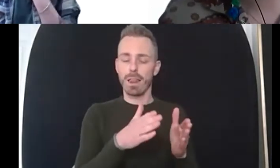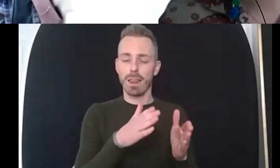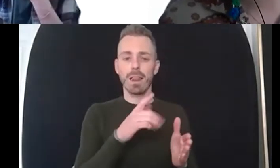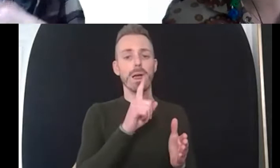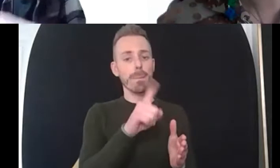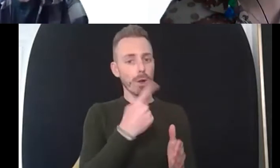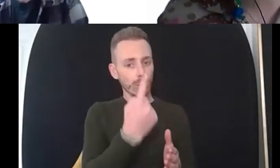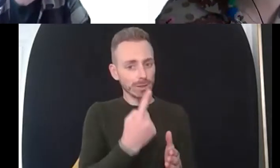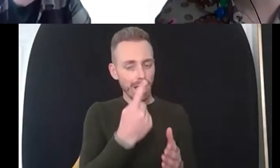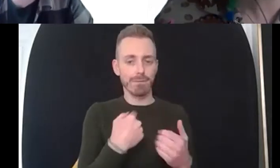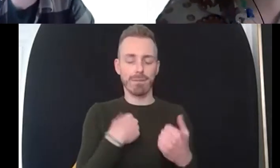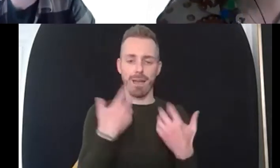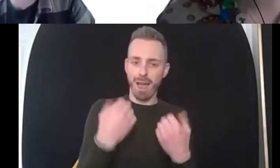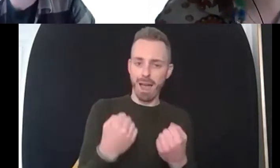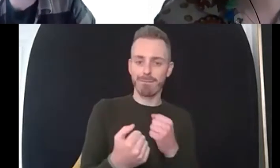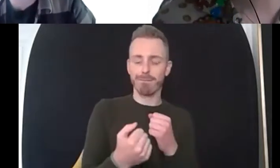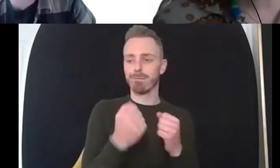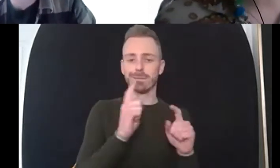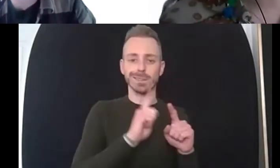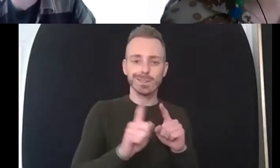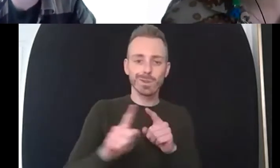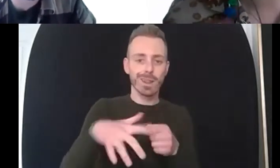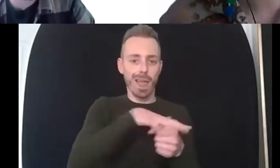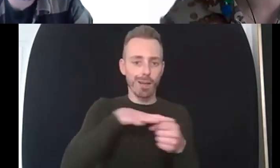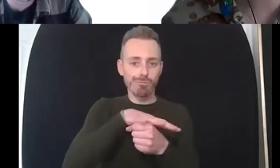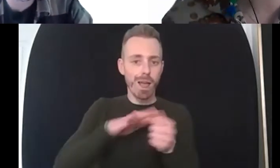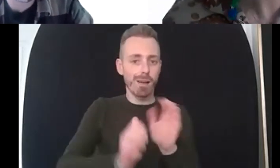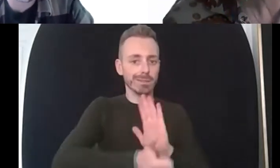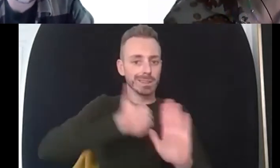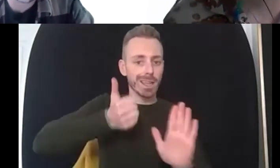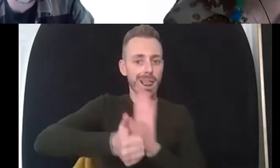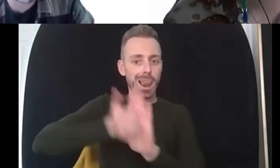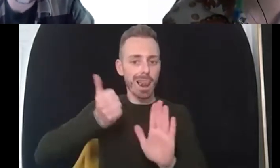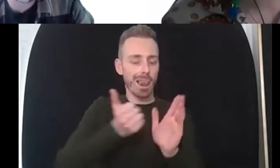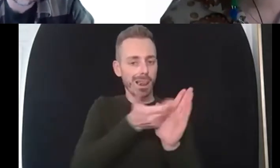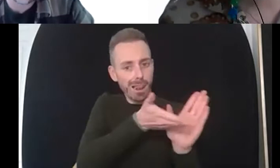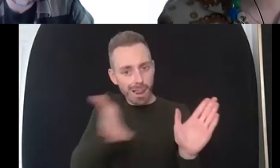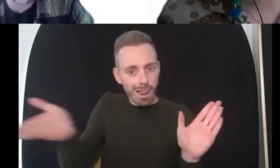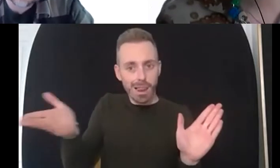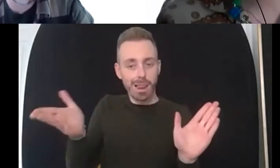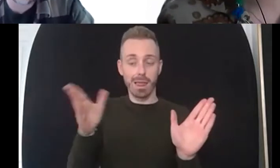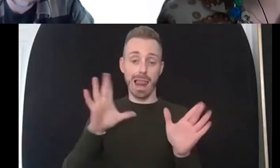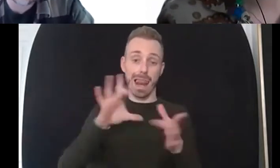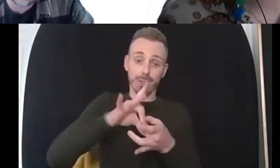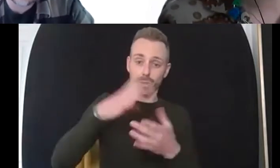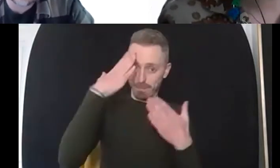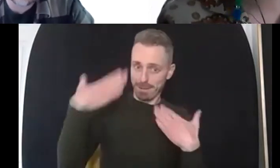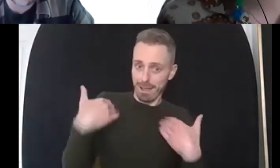and i don't know whether you're gonna speak through some of those because of there's lots of different ways to approach mental health and you seem skilled in so many different areas